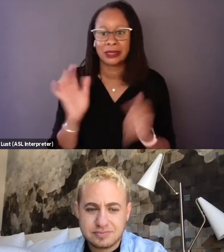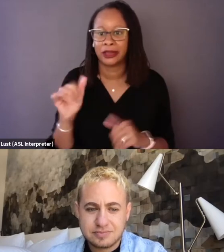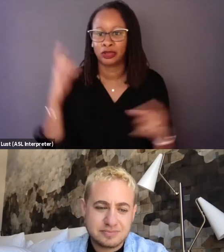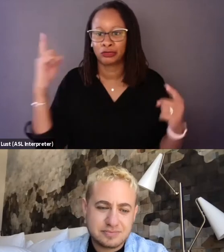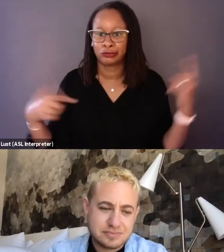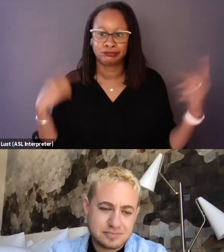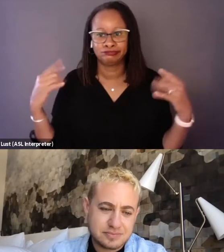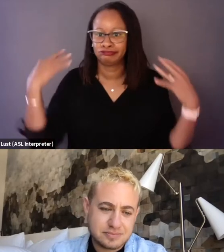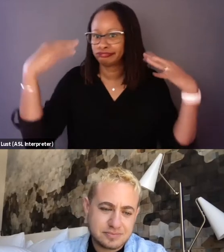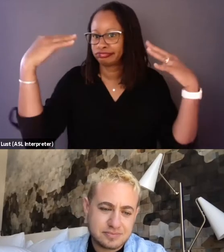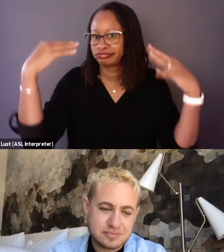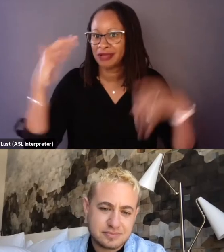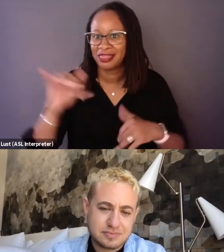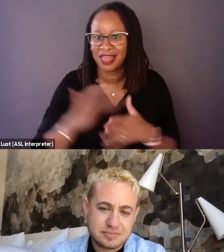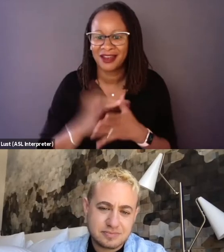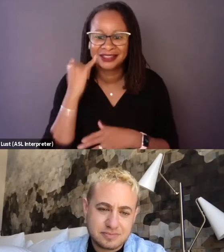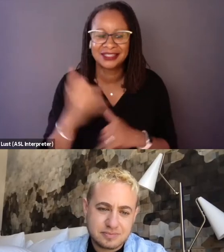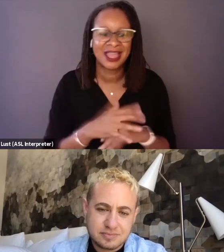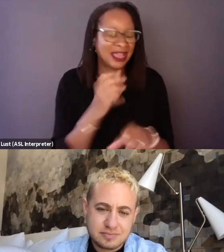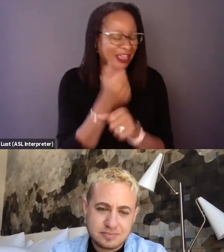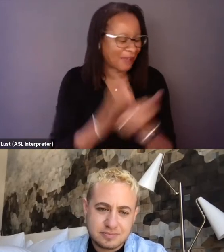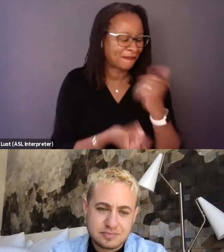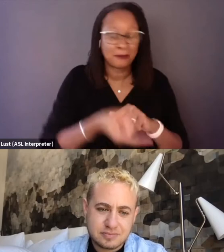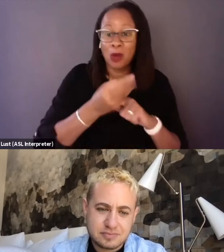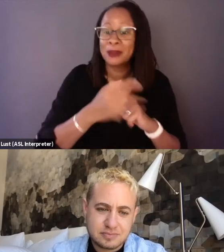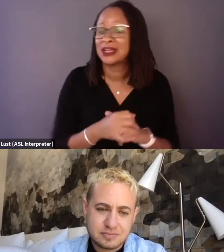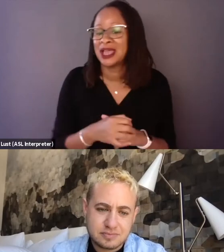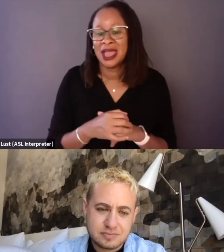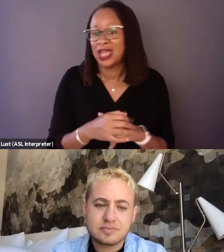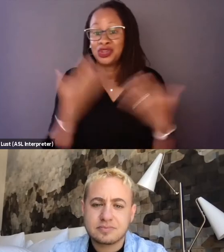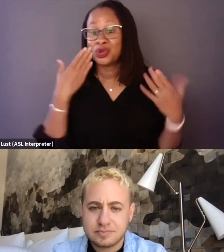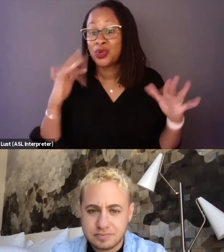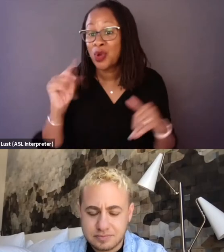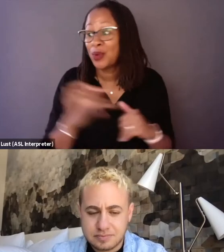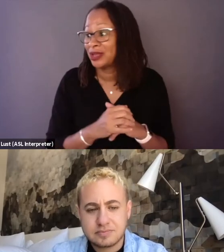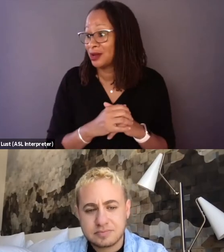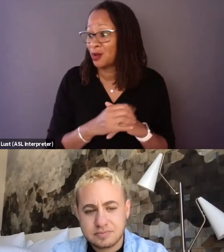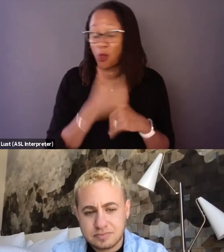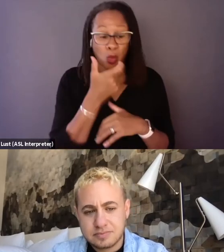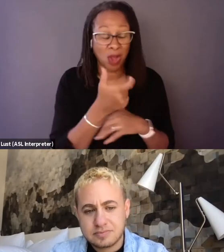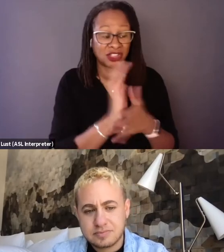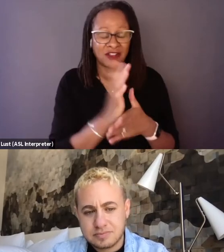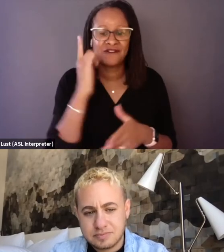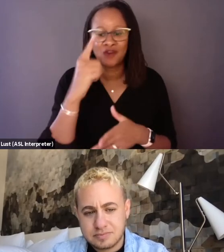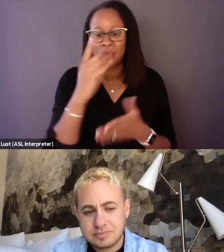And just trying to get every moment, and you wouldn't know watching the film, it feels like, for some reason we just happened to be